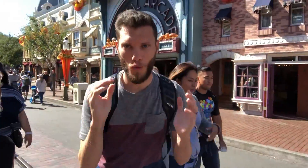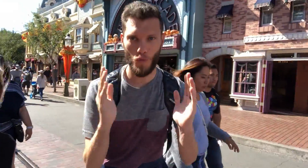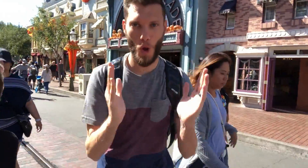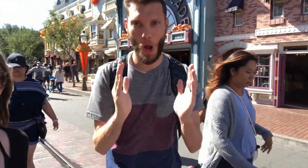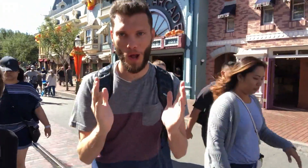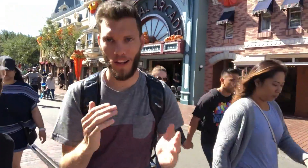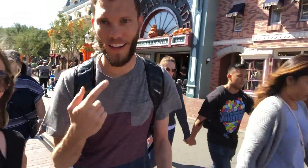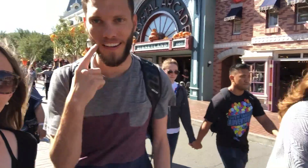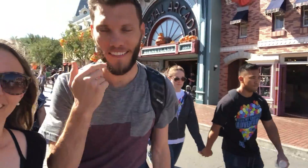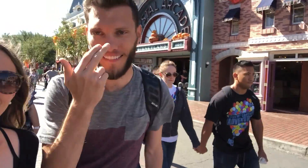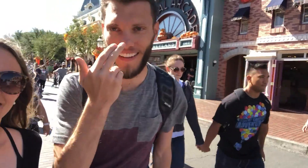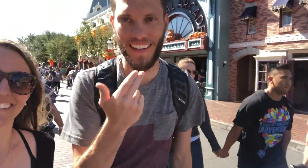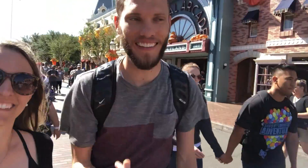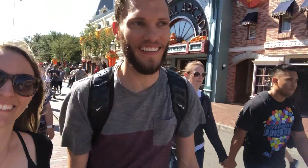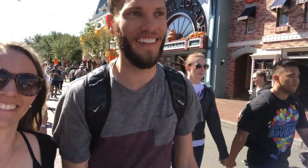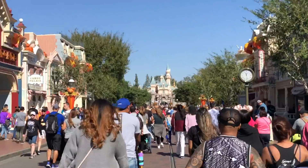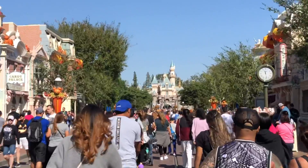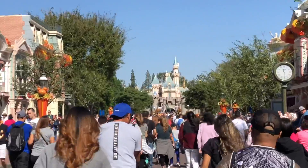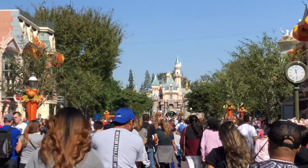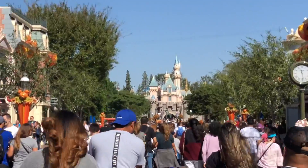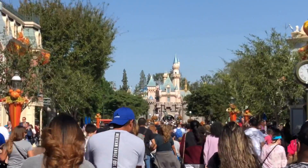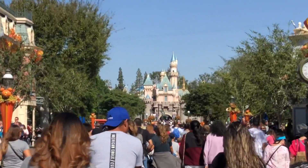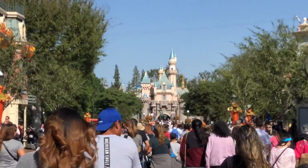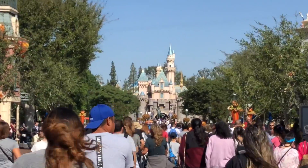But really its so small!